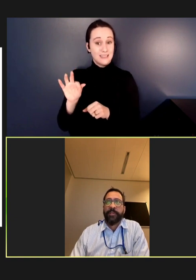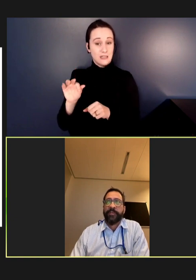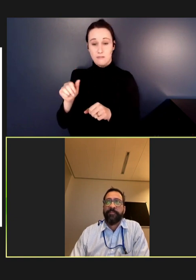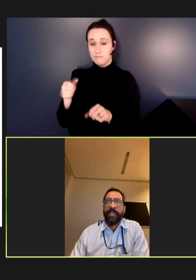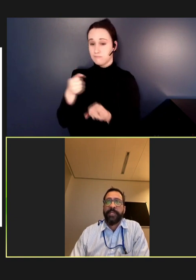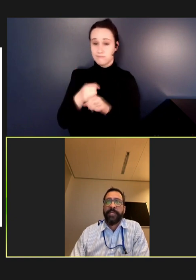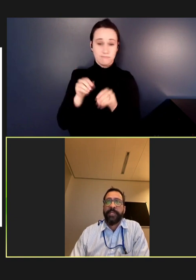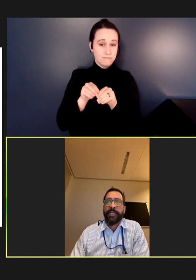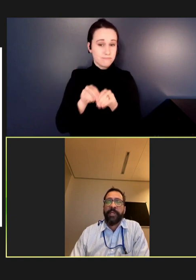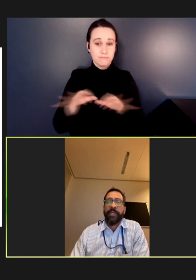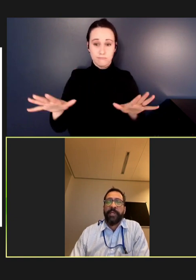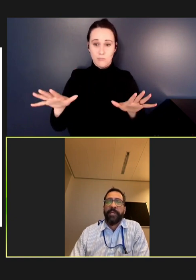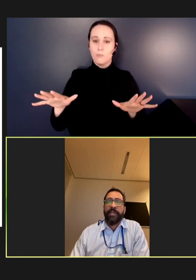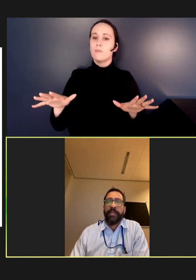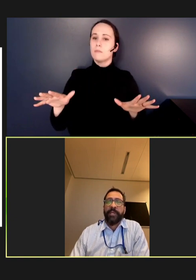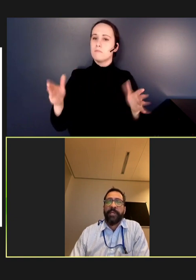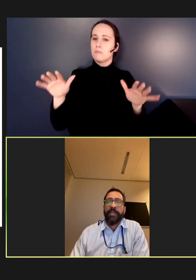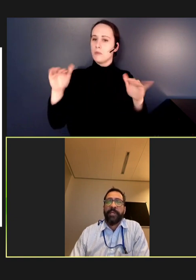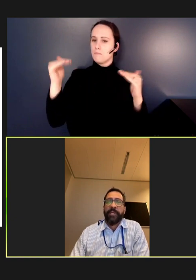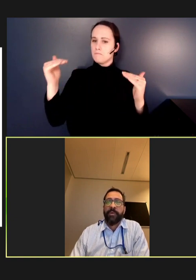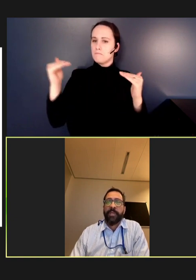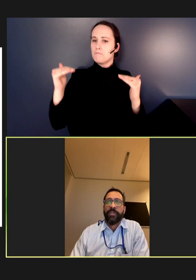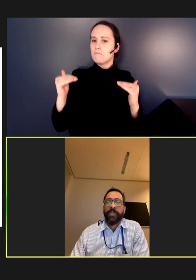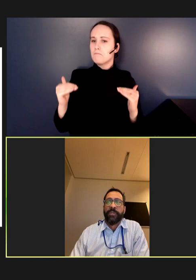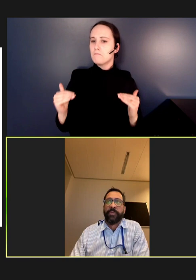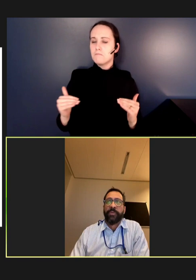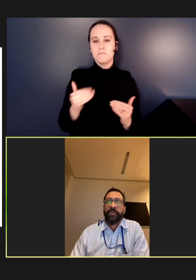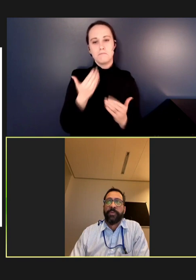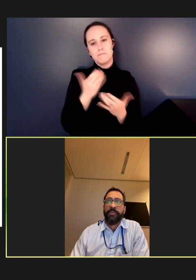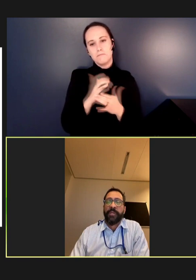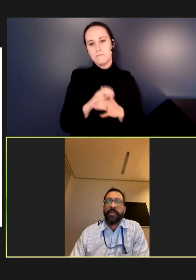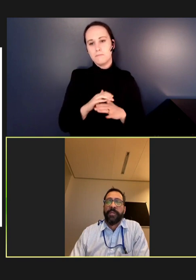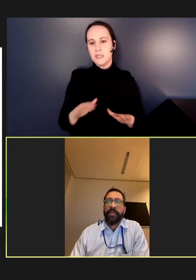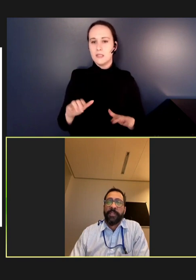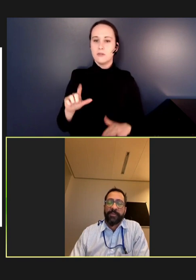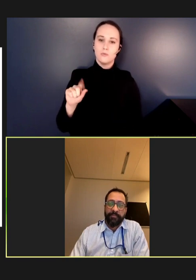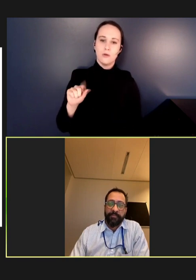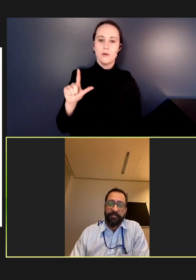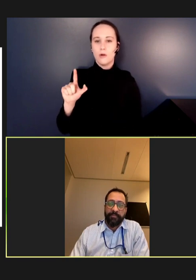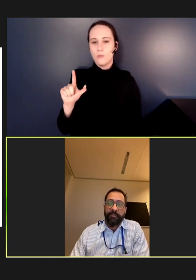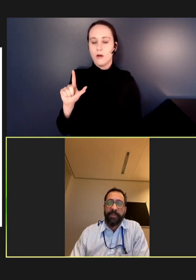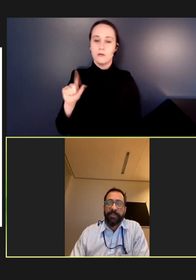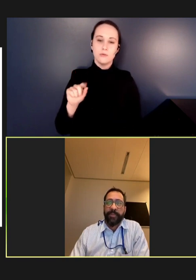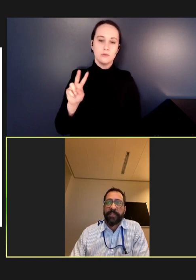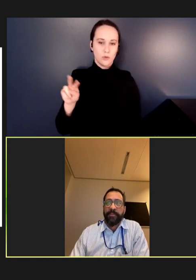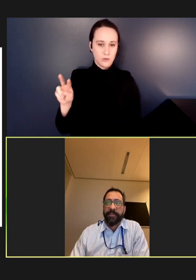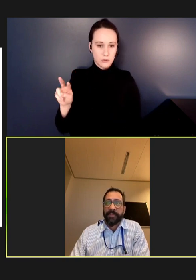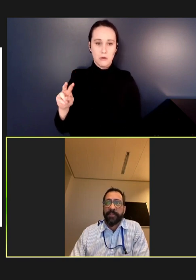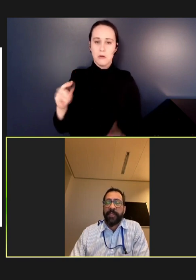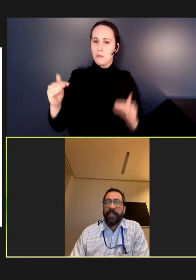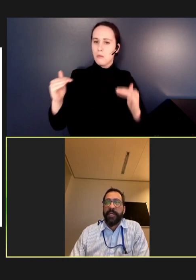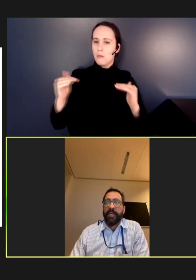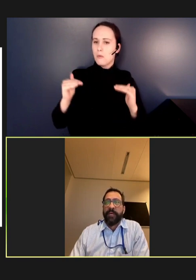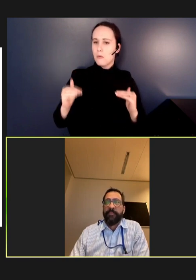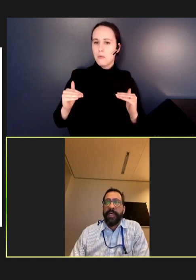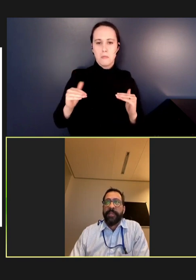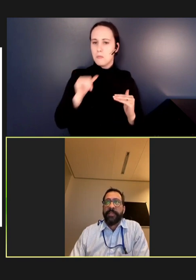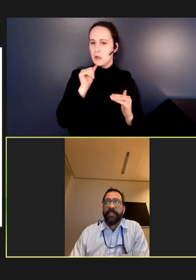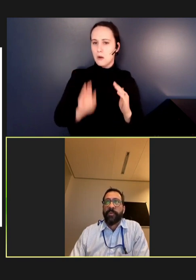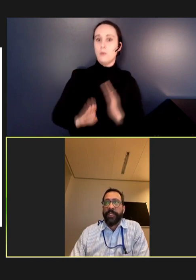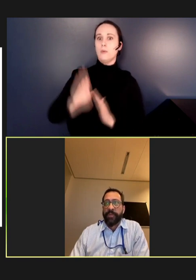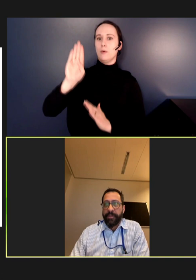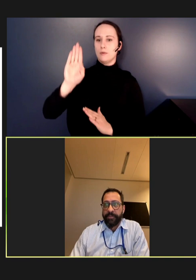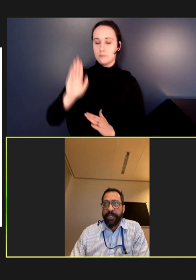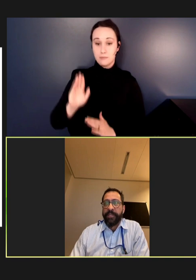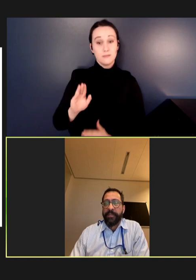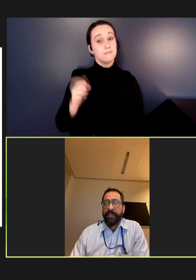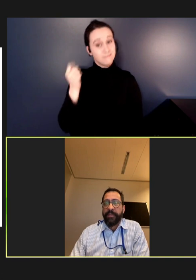of peacetime during 2021, 2022, at least with respect to measles. And then in 2023,